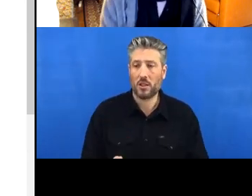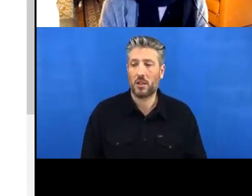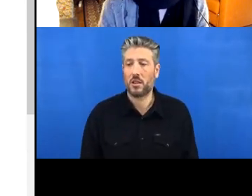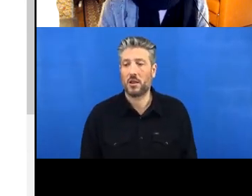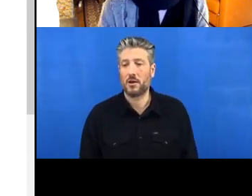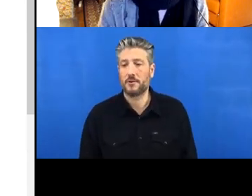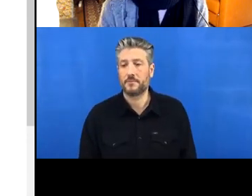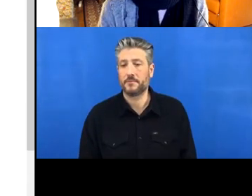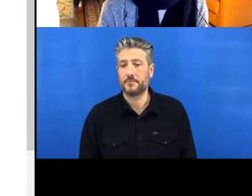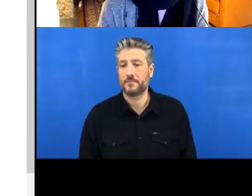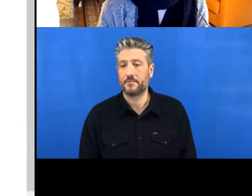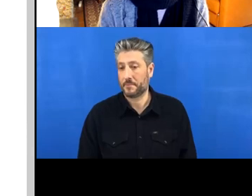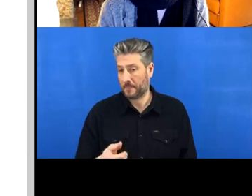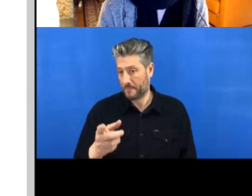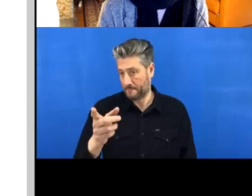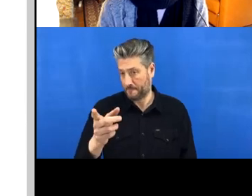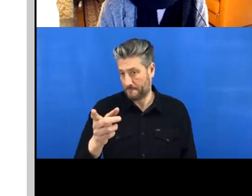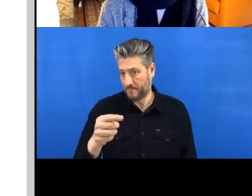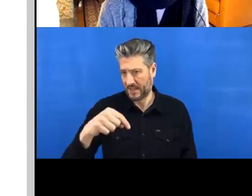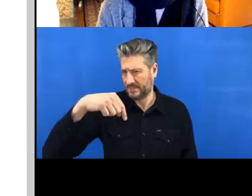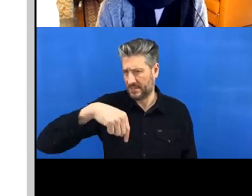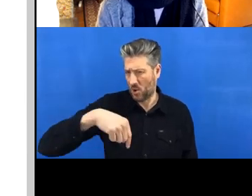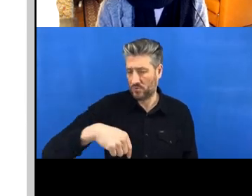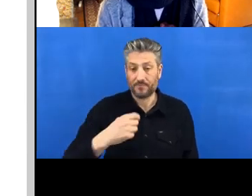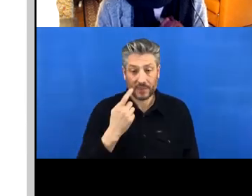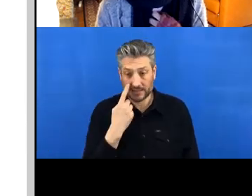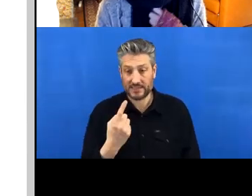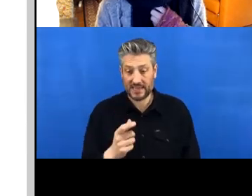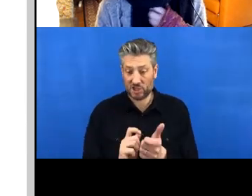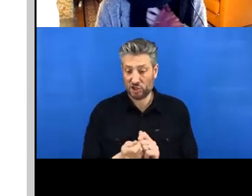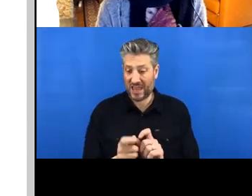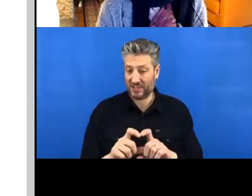So if you scroll down a little bit you can see the change in green and red when you compare it with